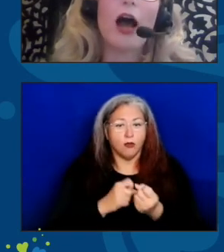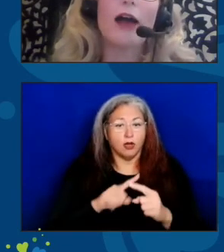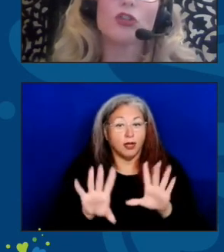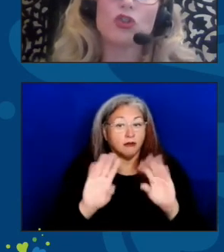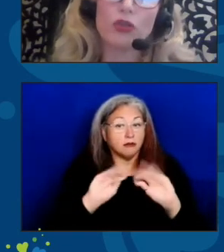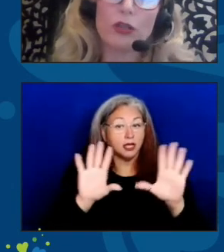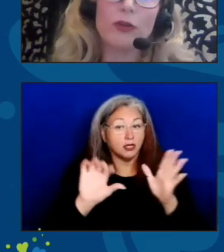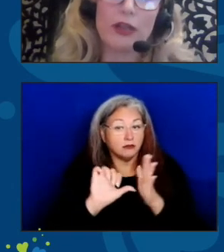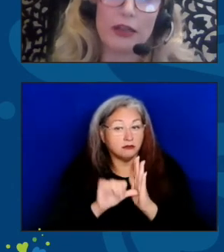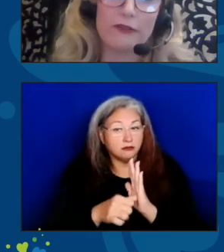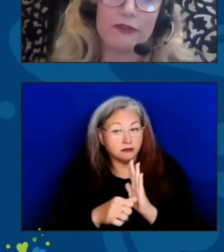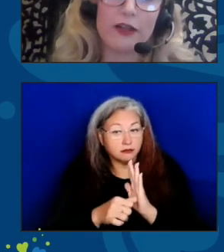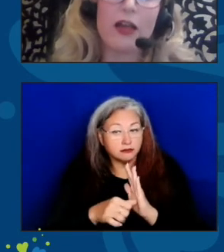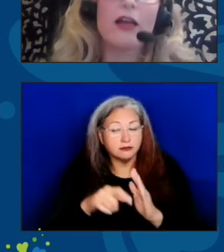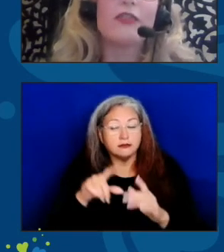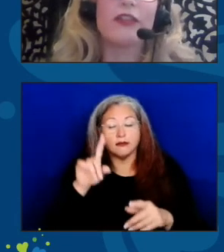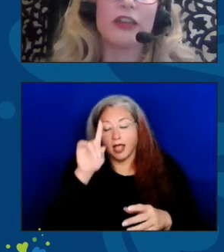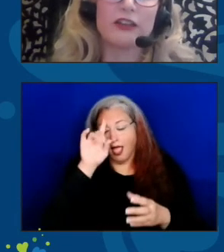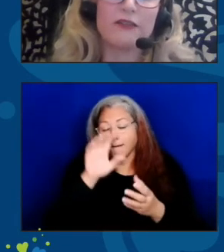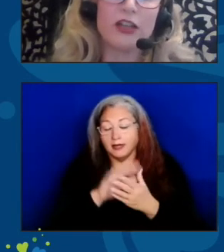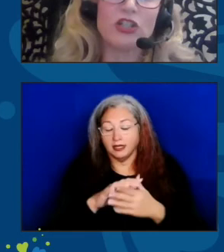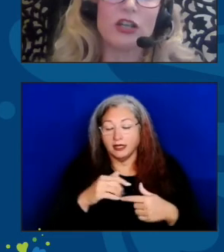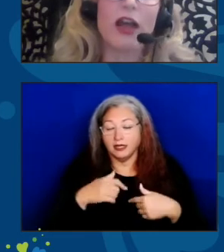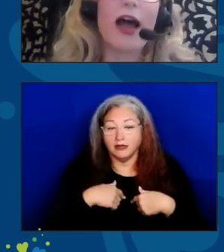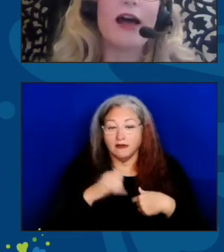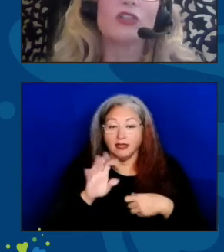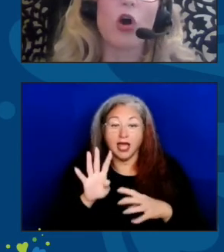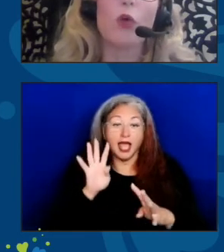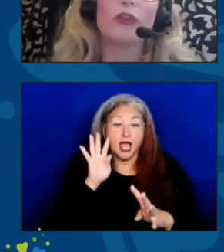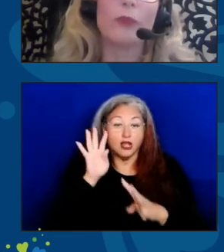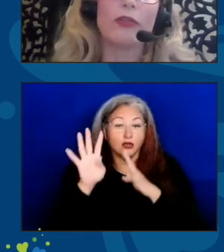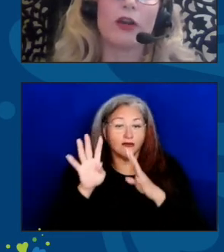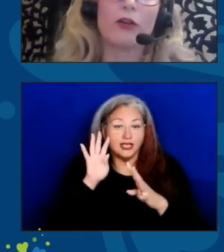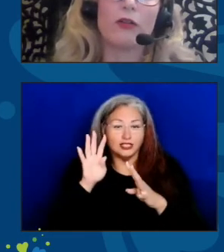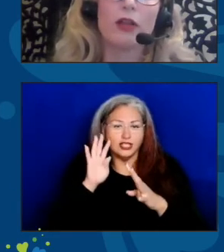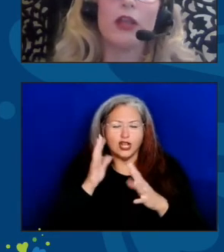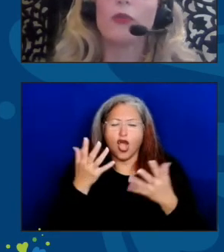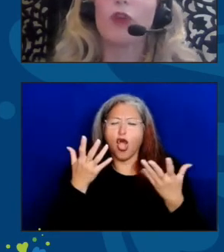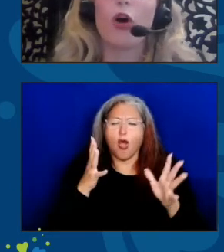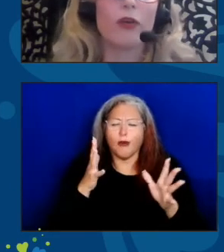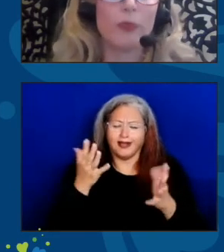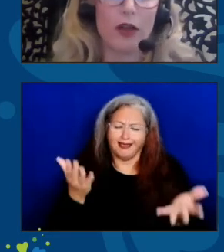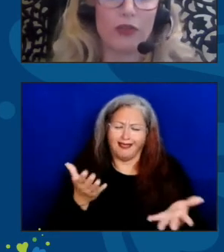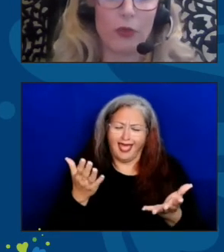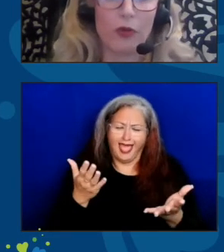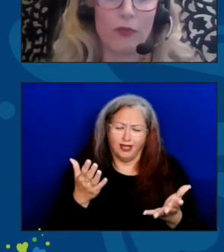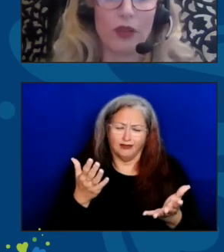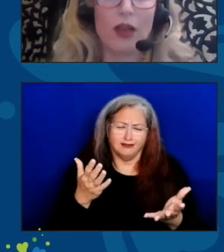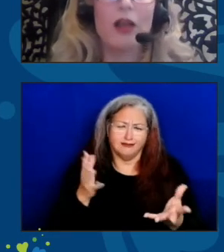I truly believe that the innovation has always been there. It was always possible.